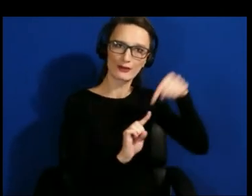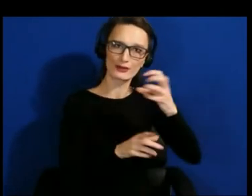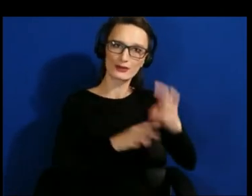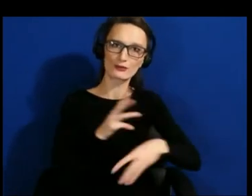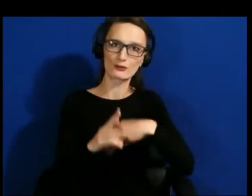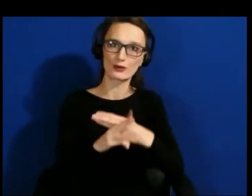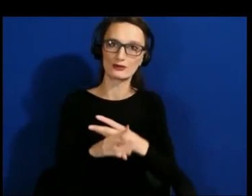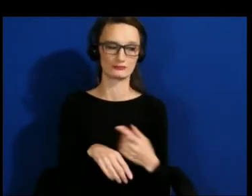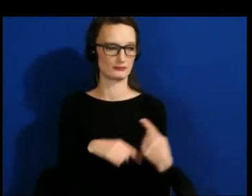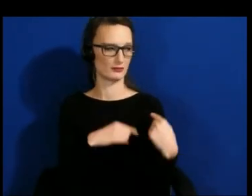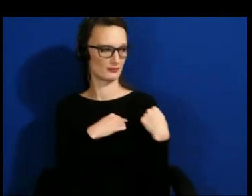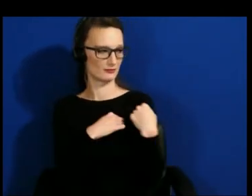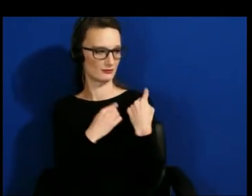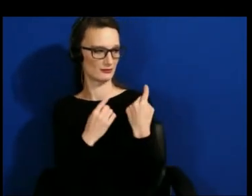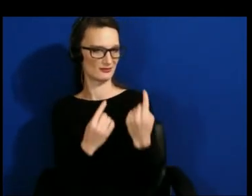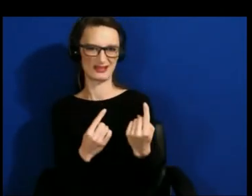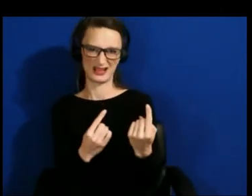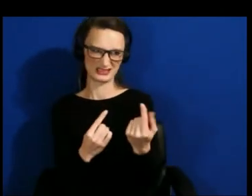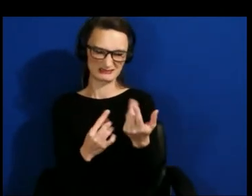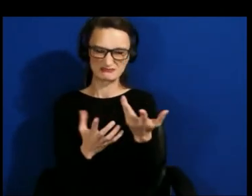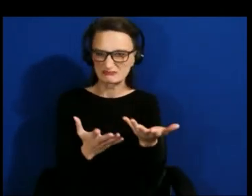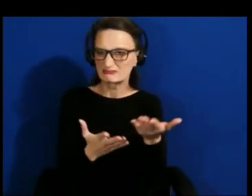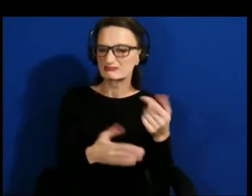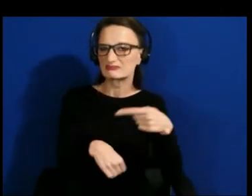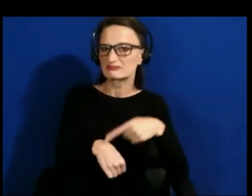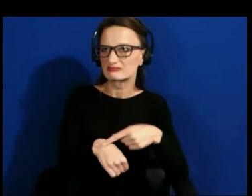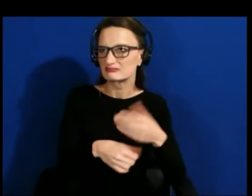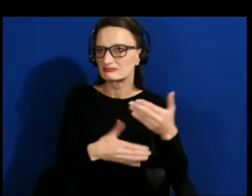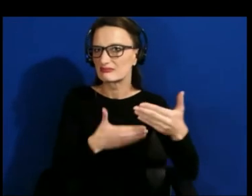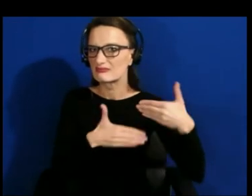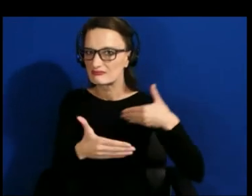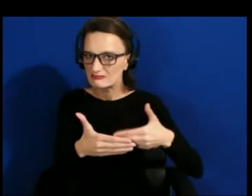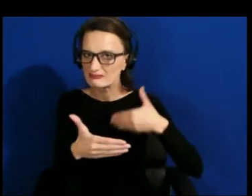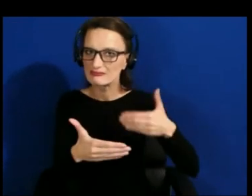period of time is the requirement to constantly learn and constantly reacquire new tech skills.